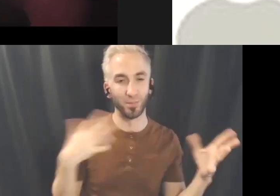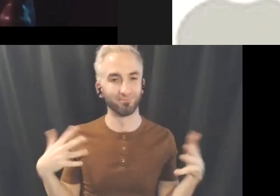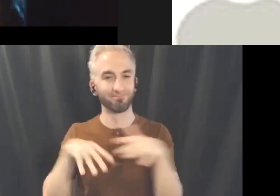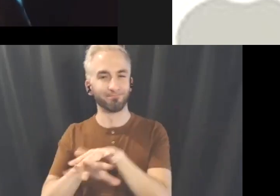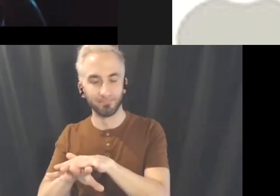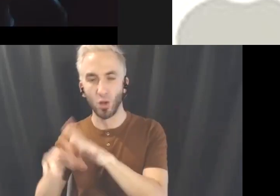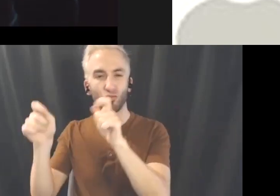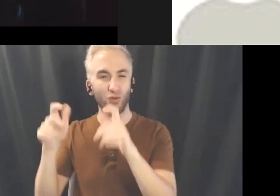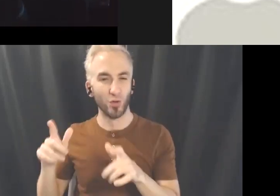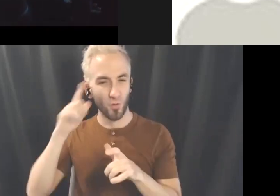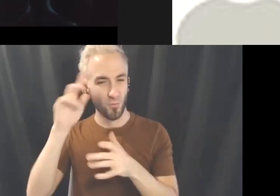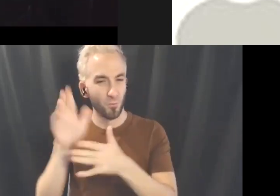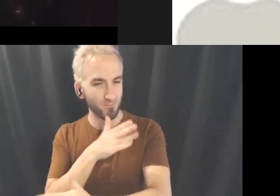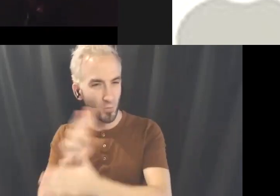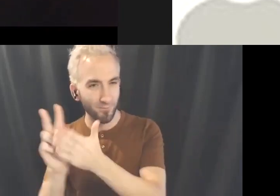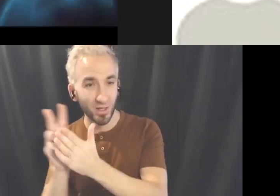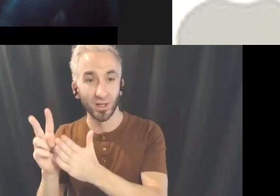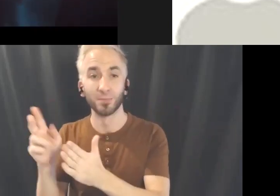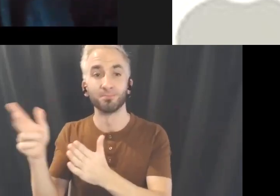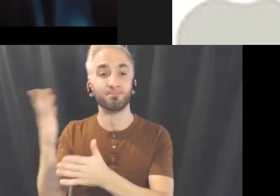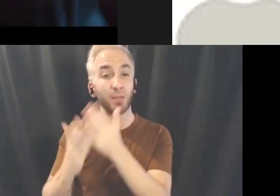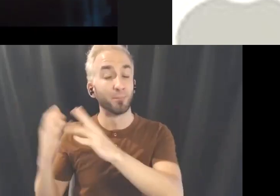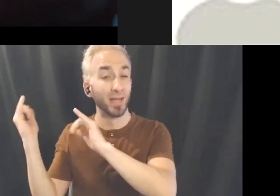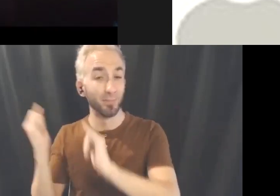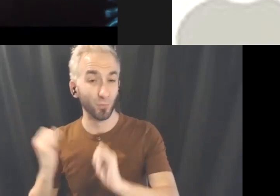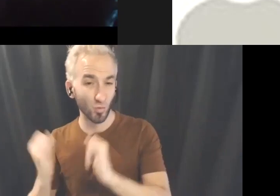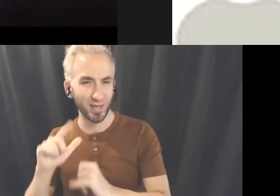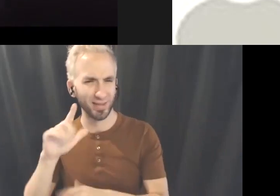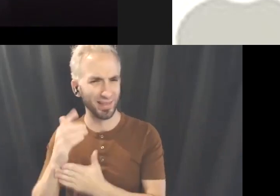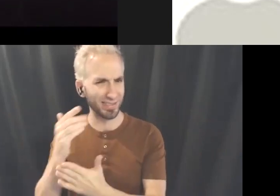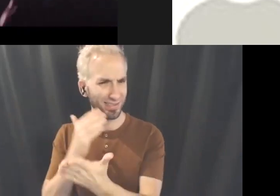dancers such as Immigrant Lessons you see this video, this video is a music video for